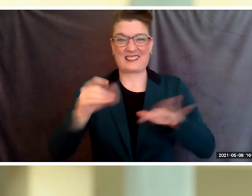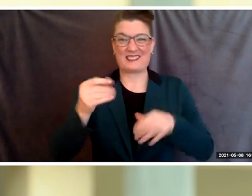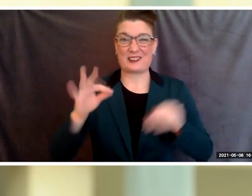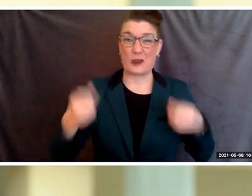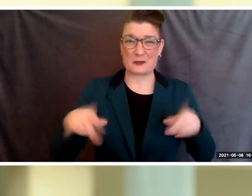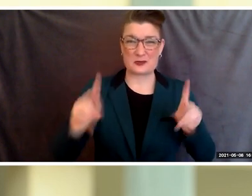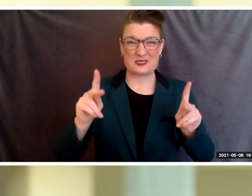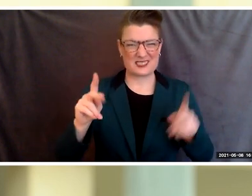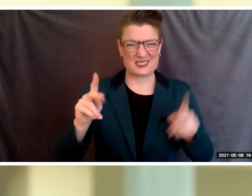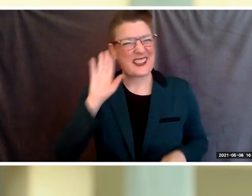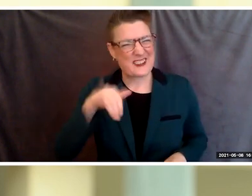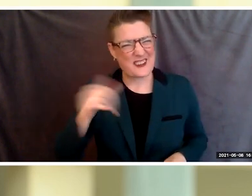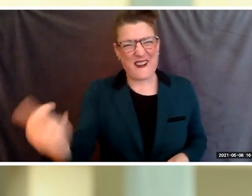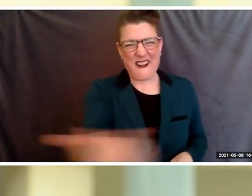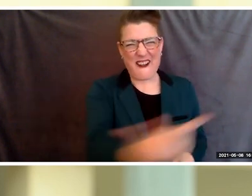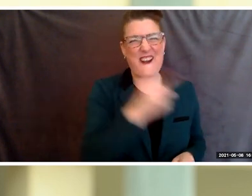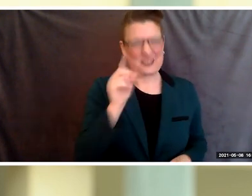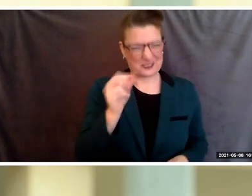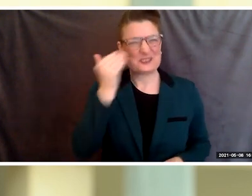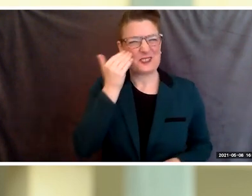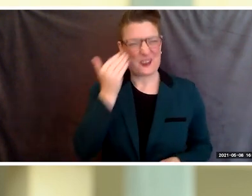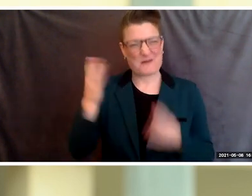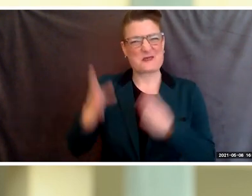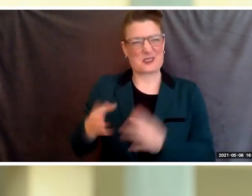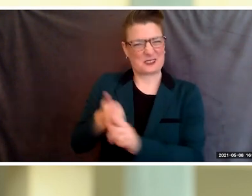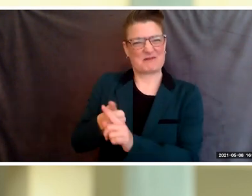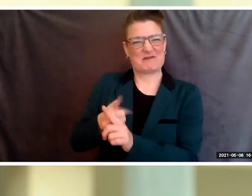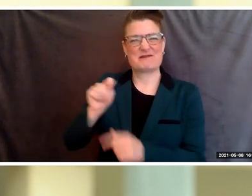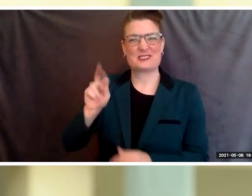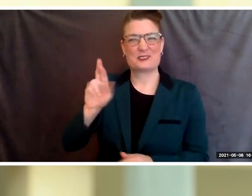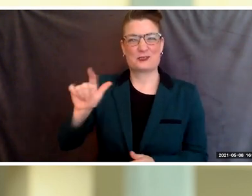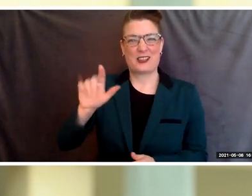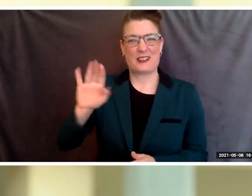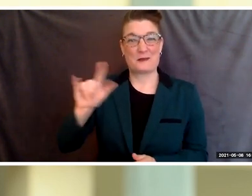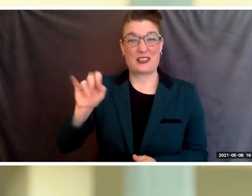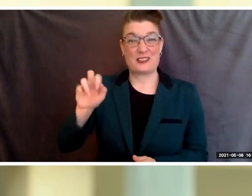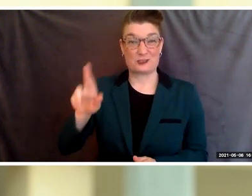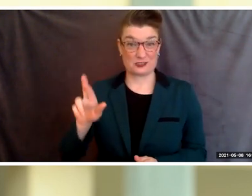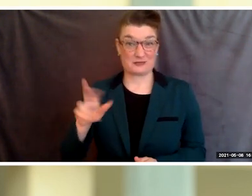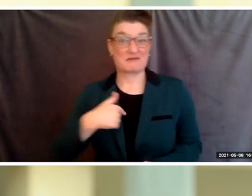I know because throughout the past 10 months I've had the fortune to work with many student leaders